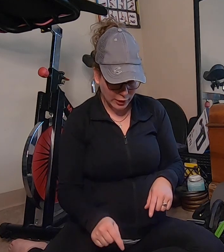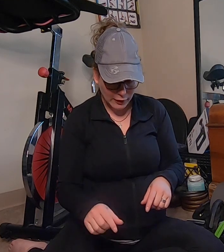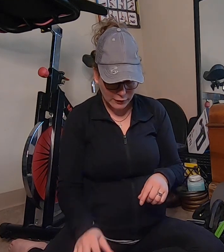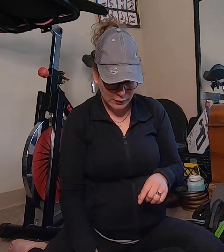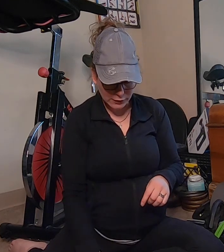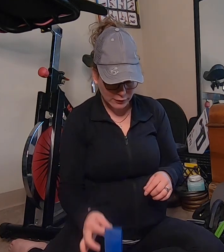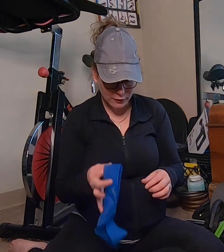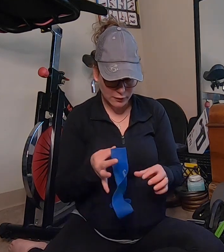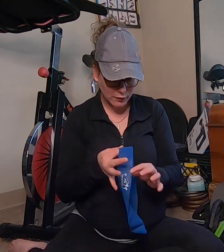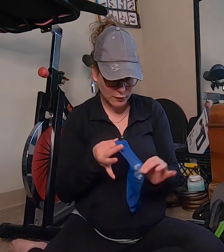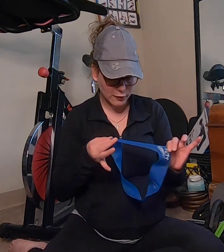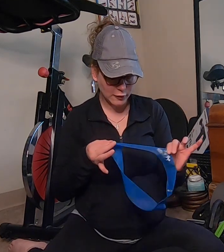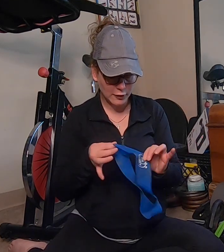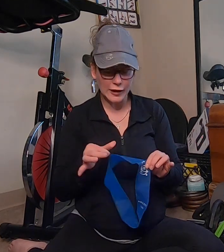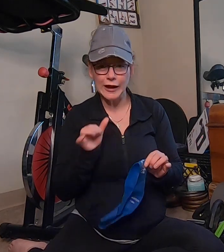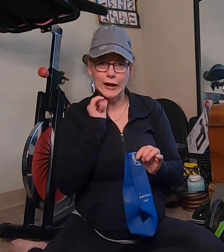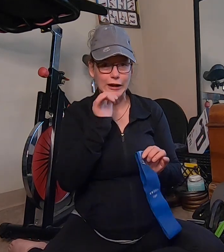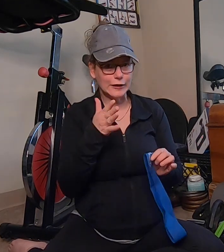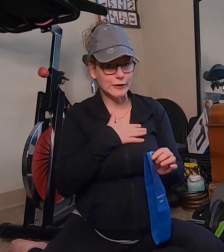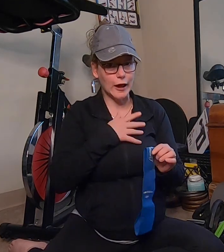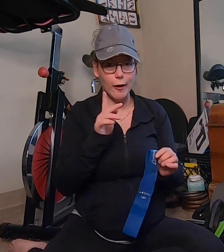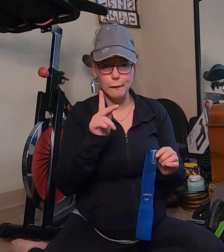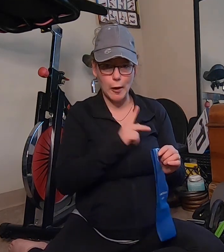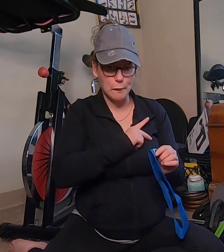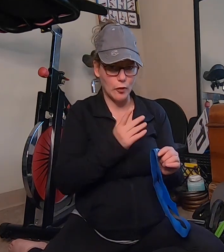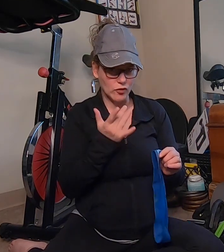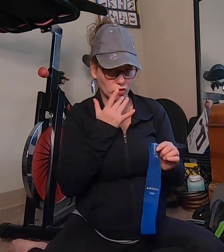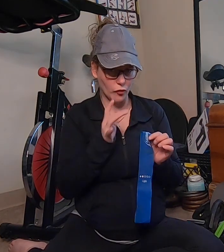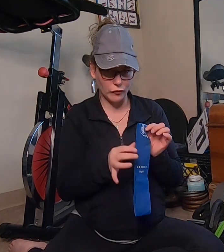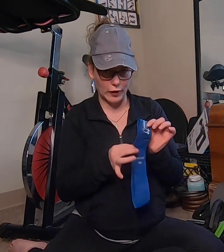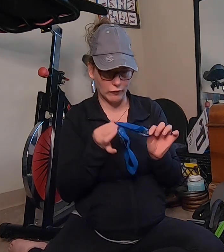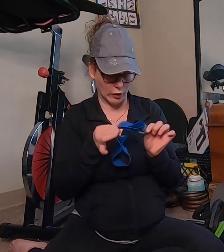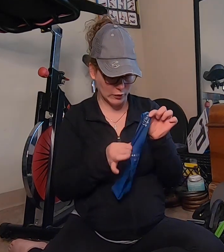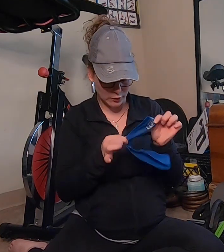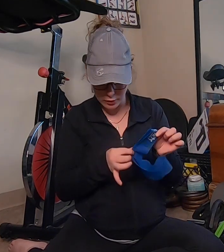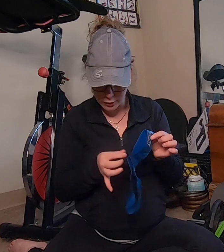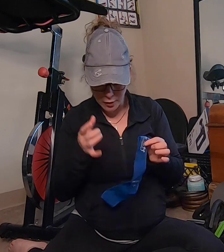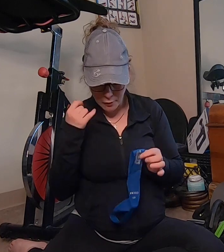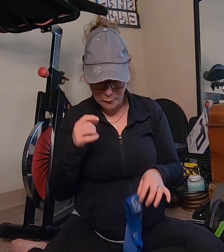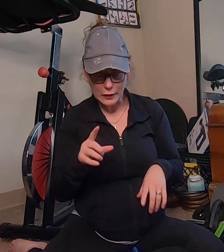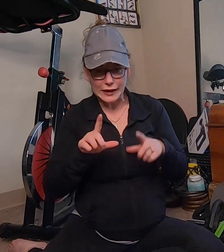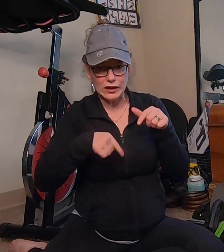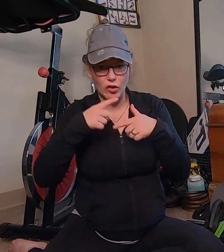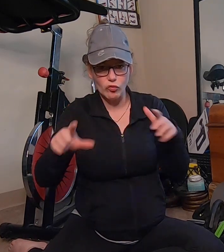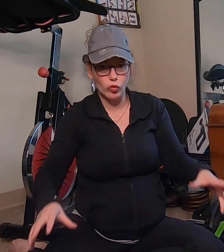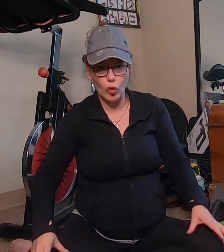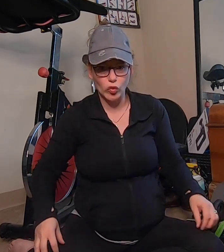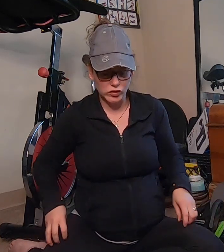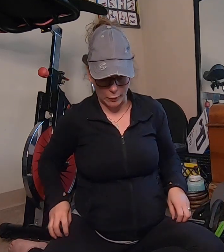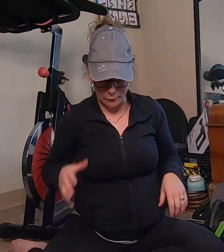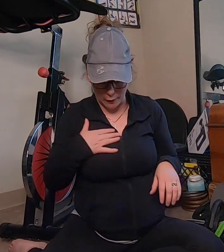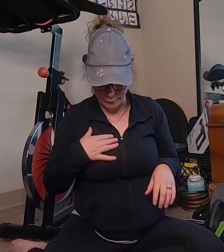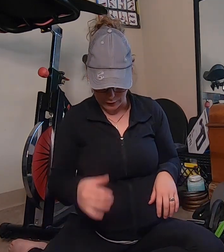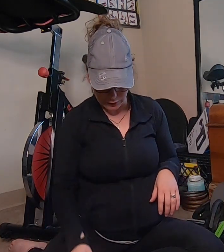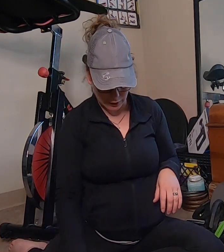this is not my personal favorite because it rolls up on me